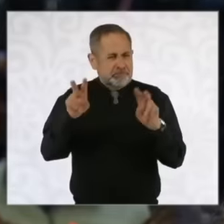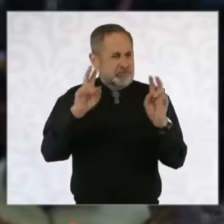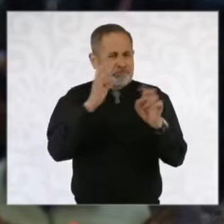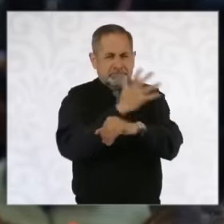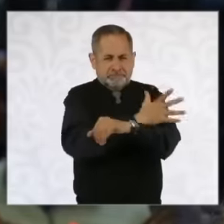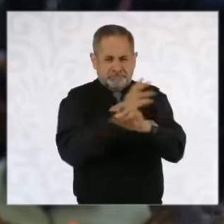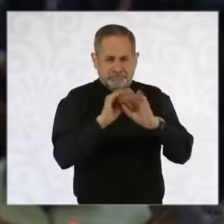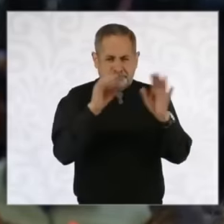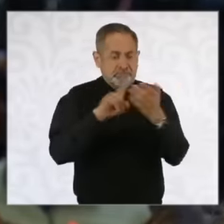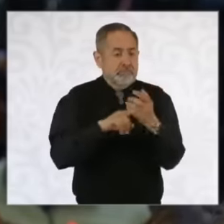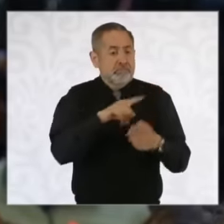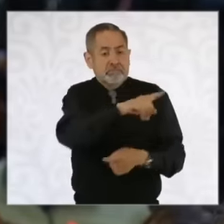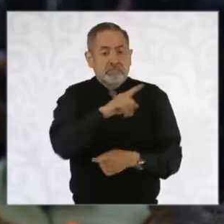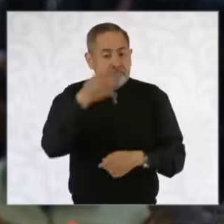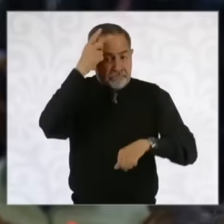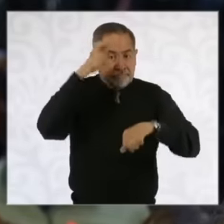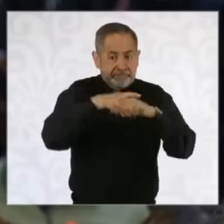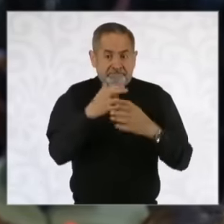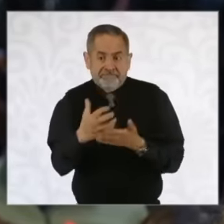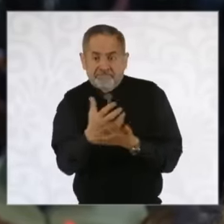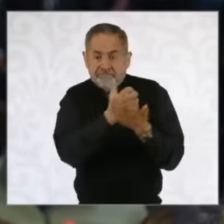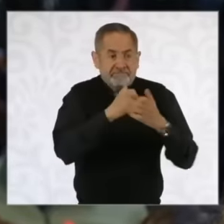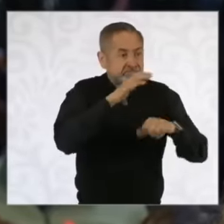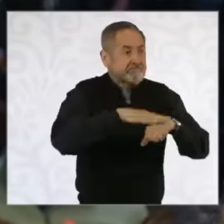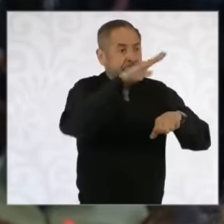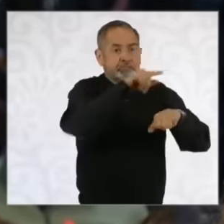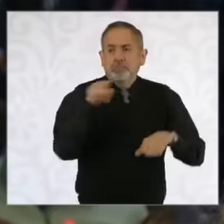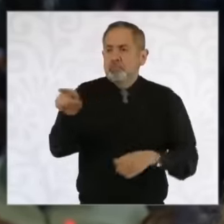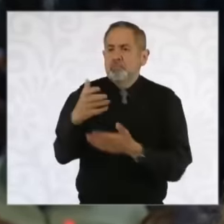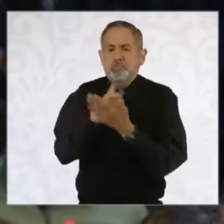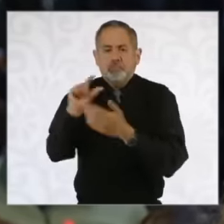the rector earns more than you. The rector of the University of Sonora is not here and I think